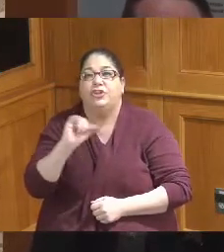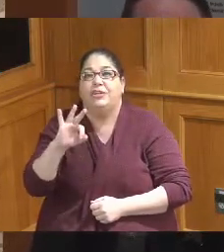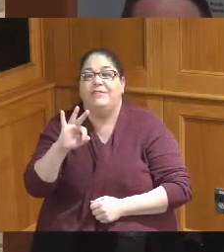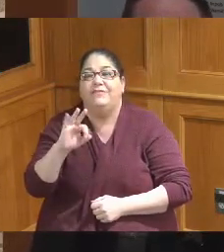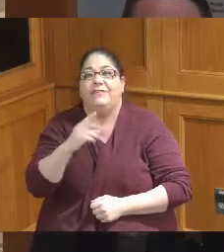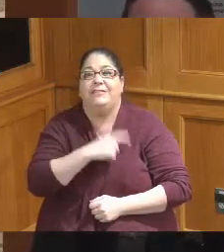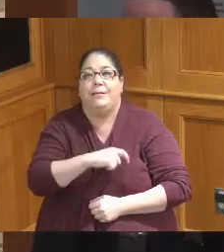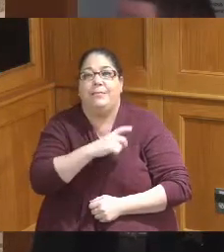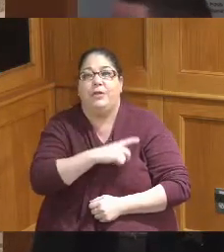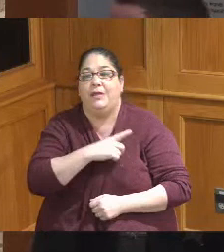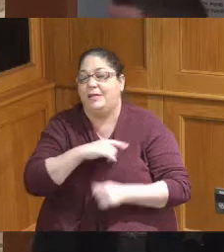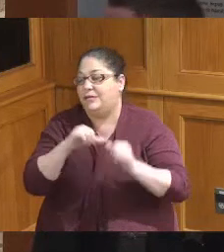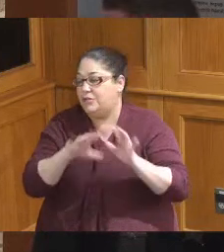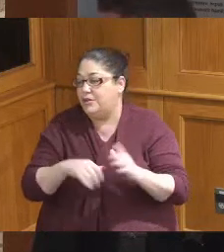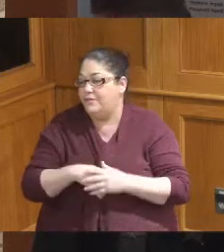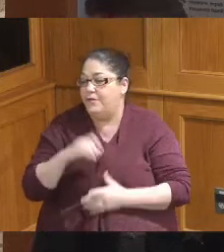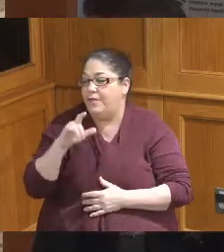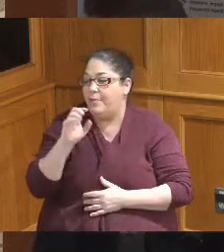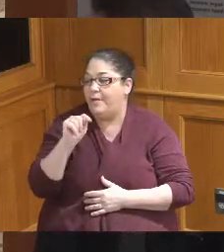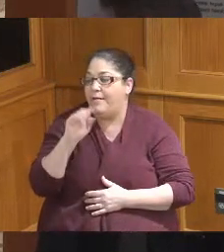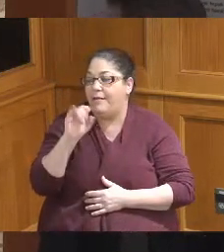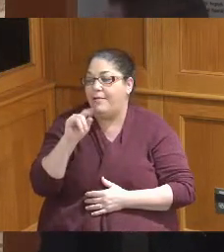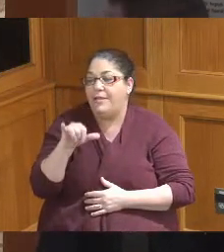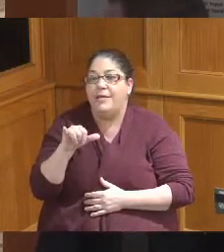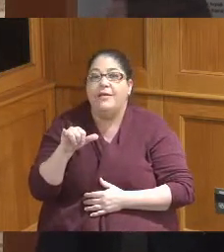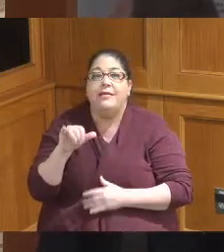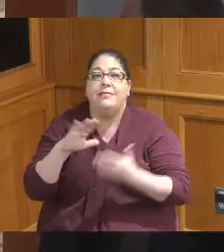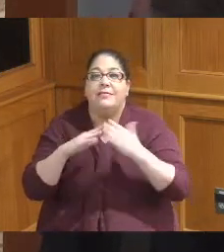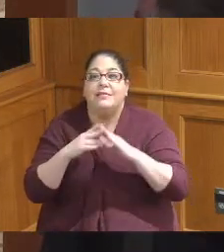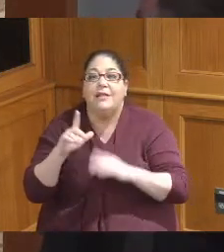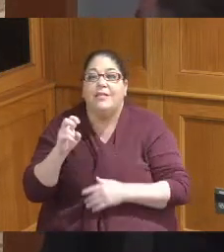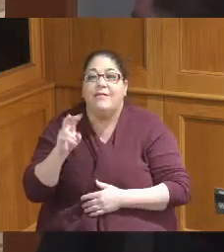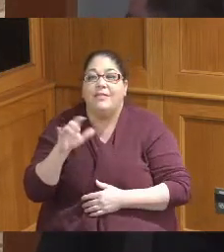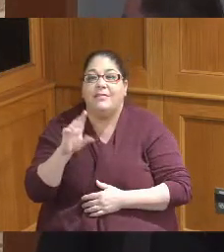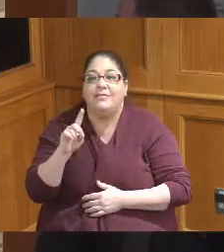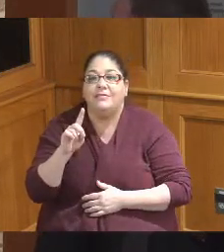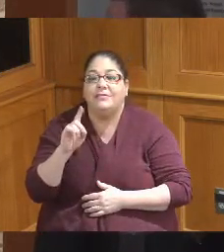joint agreement with Clermont County the city of Loveland and Hamilton County for the maintenance